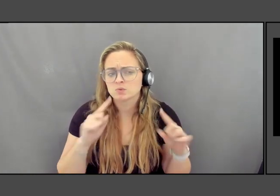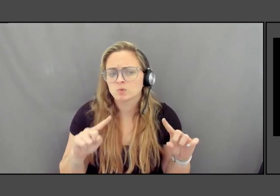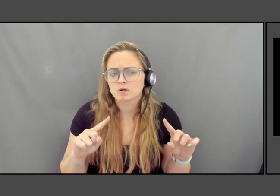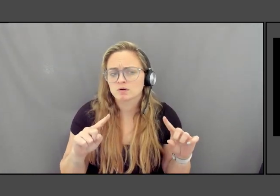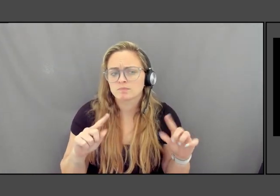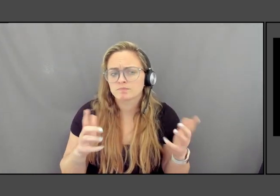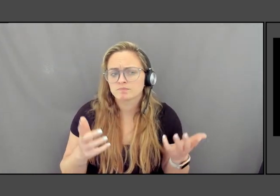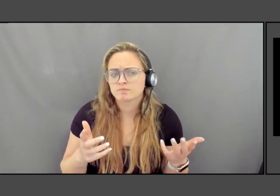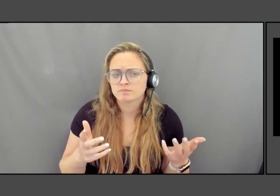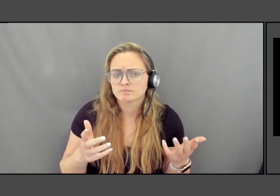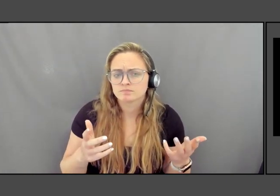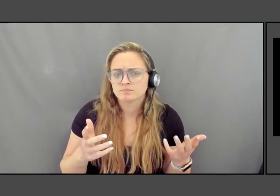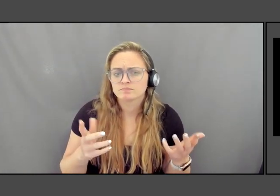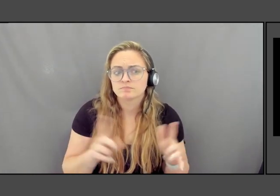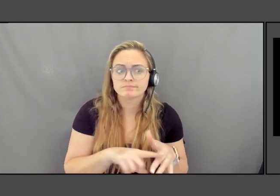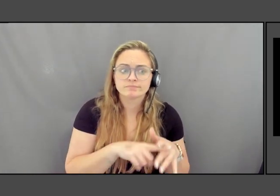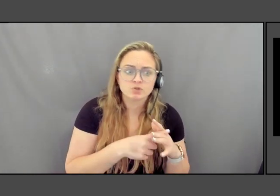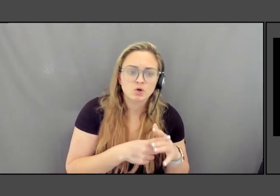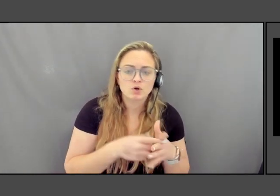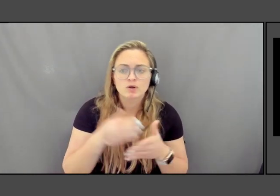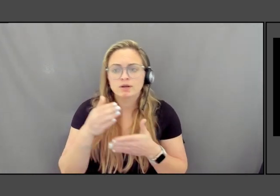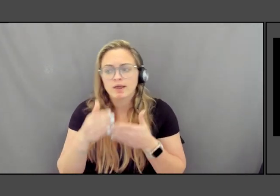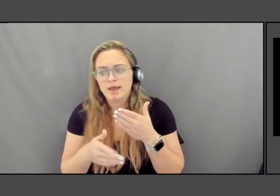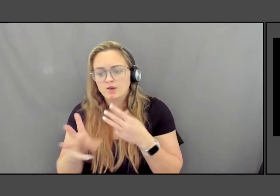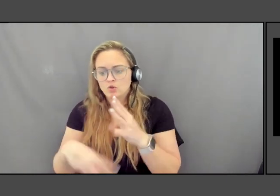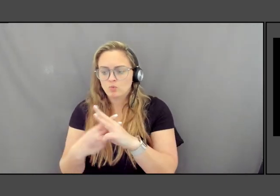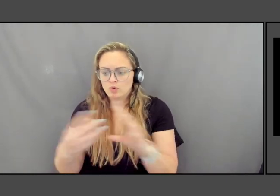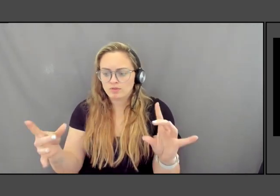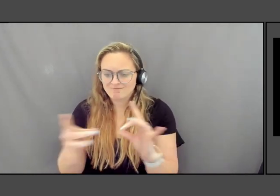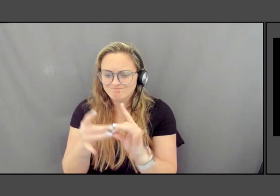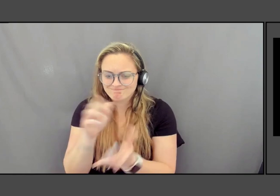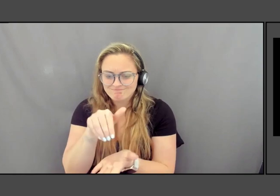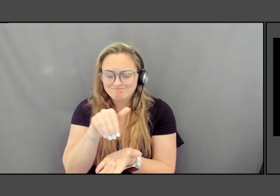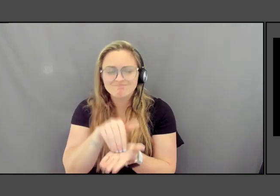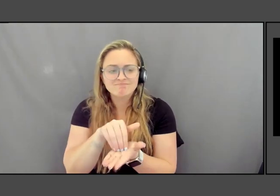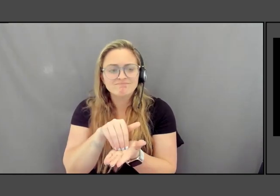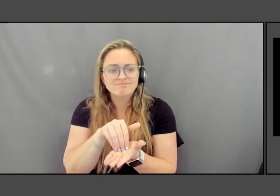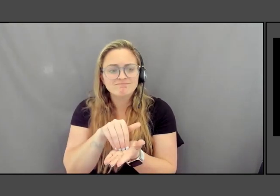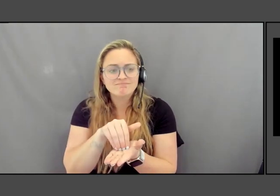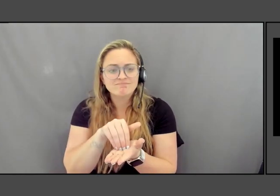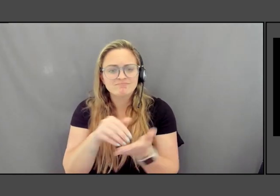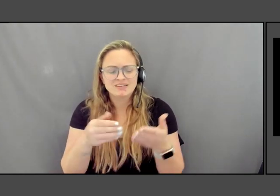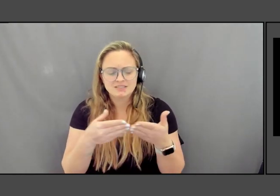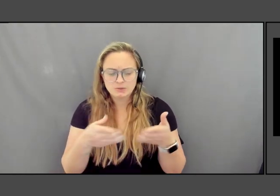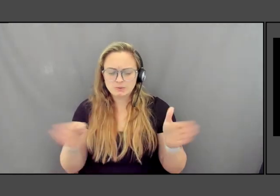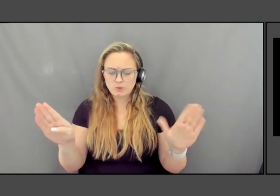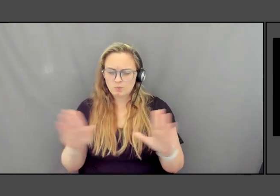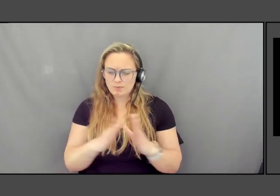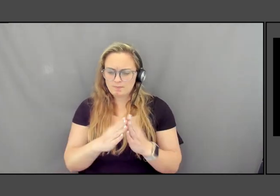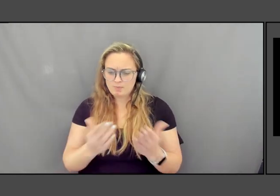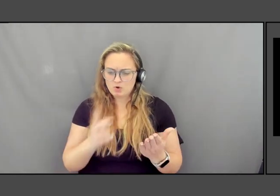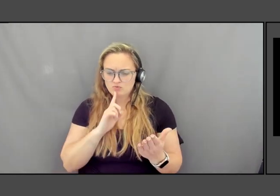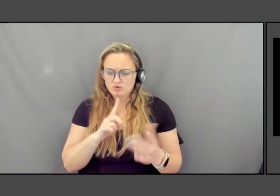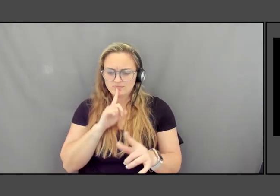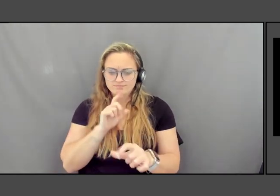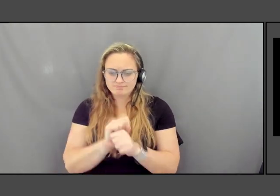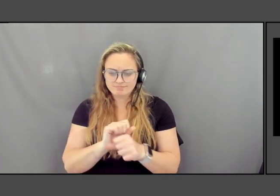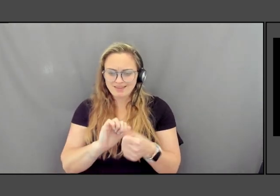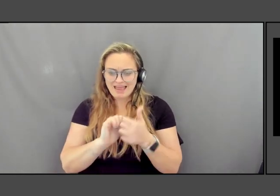and the end of the war meet at the center and it's almost an open book. That literally is how you read it as a book.